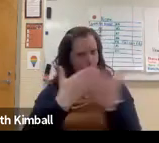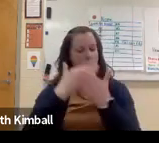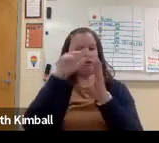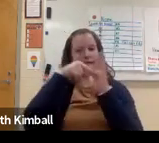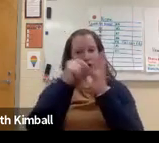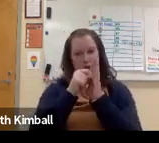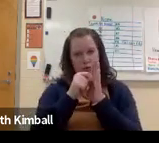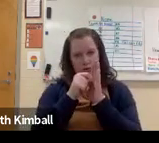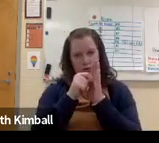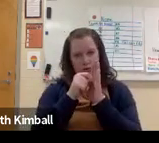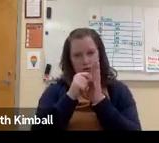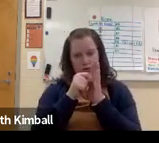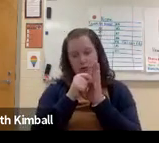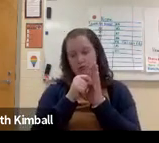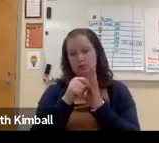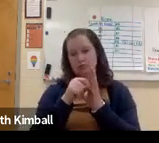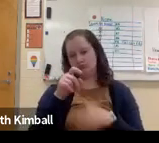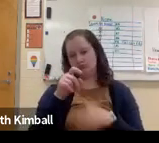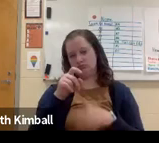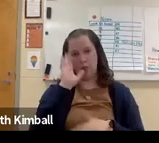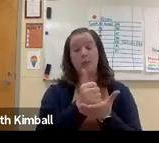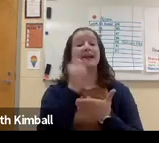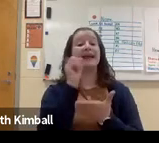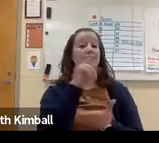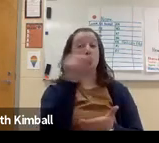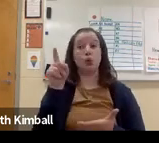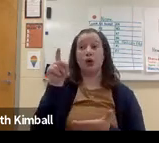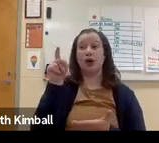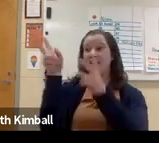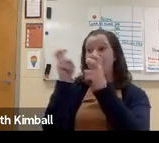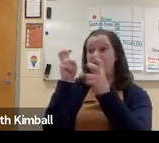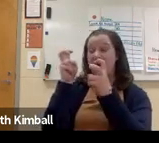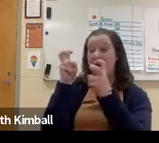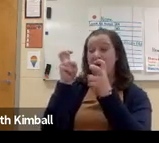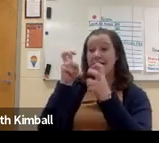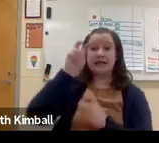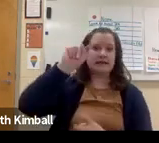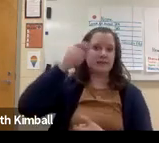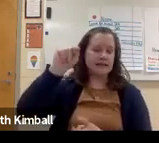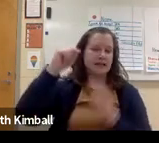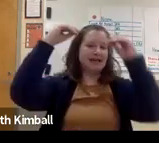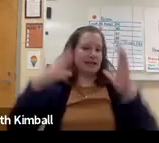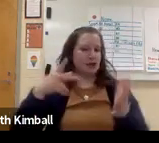Captioning should be provided on all videos. That's extremely helpful.